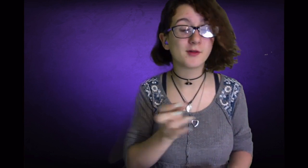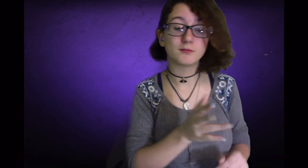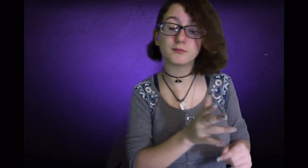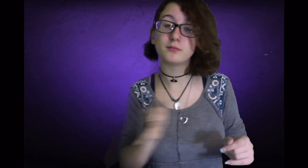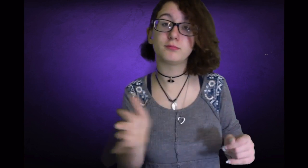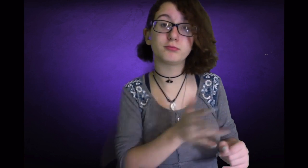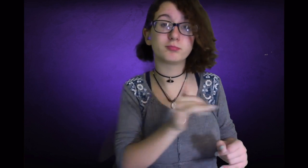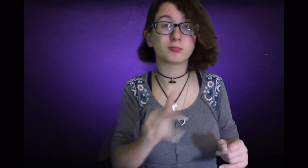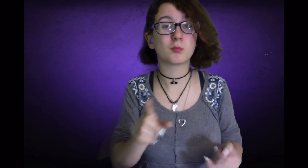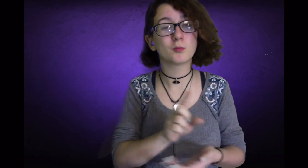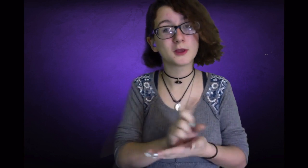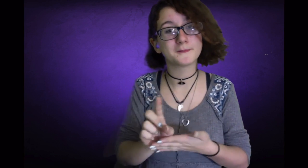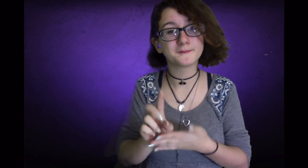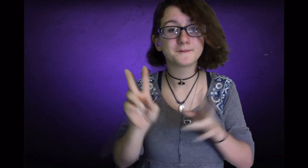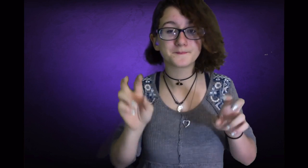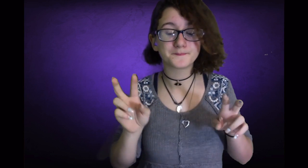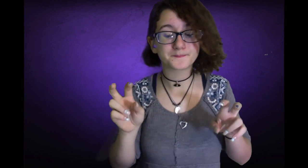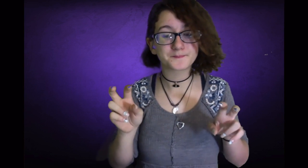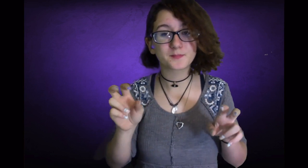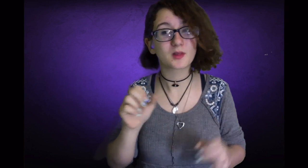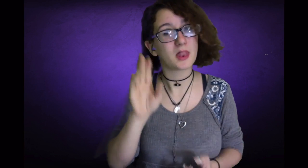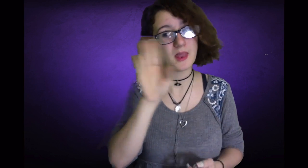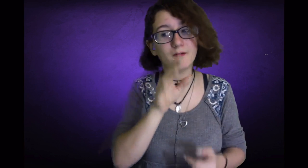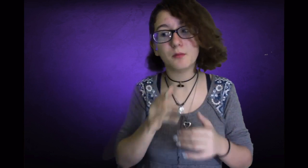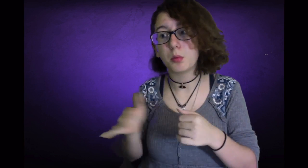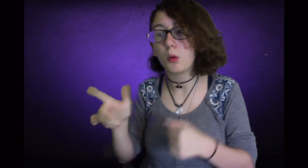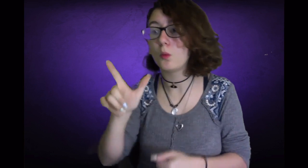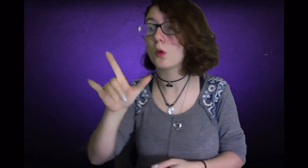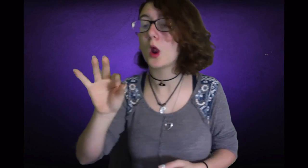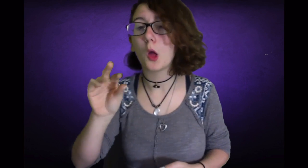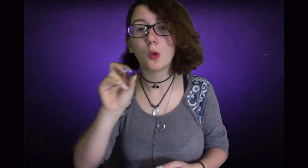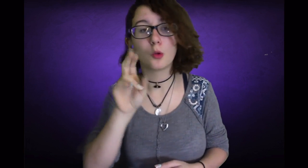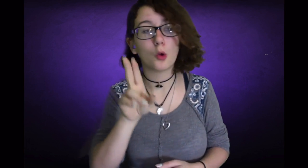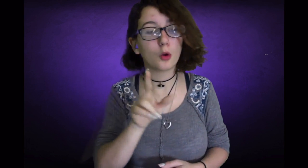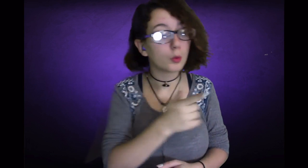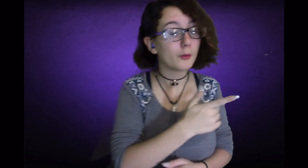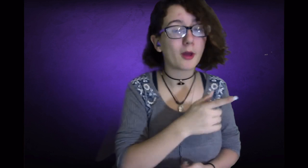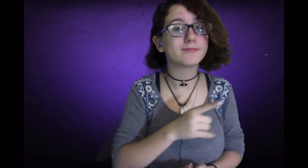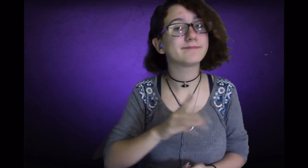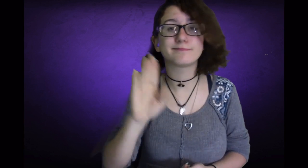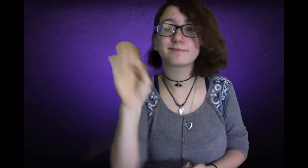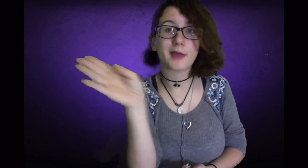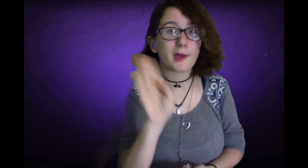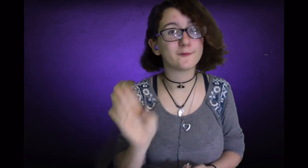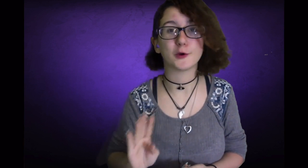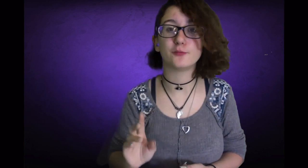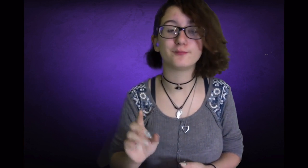So, it stays in that order. So technically, it stays in that one week of Thanksgiving. It will never go to the 29th or the 21st.